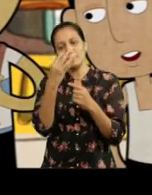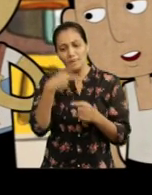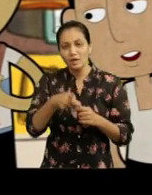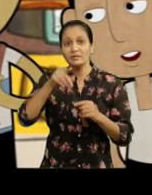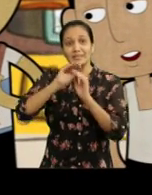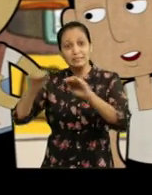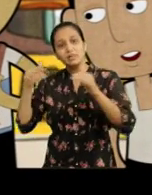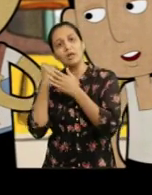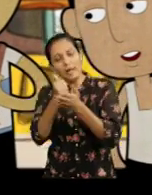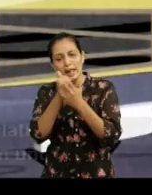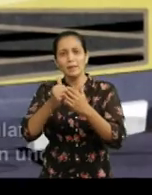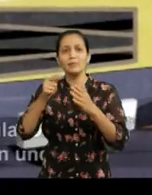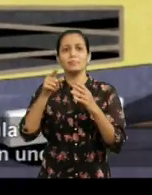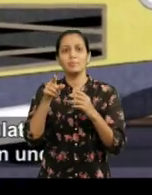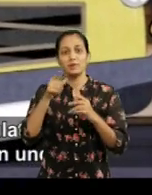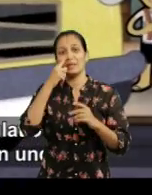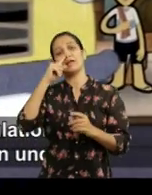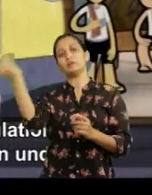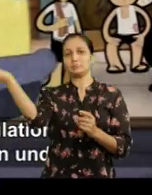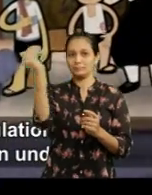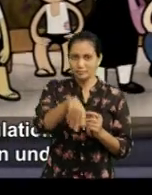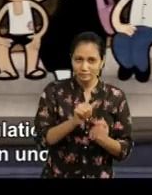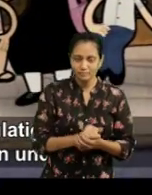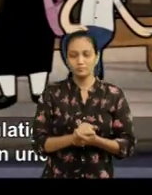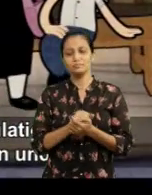They help children like you. (childline didi) Roshan, you did a noble thing.